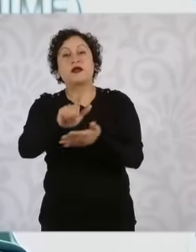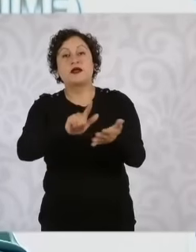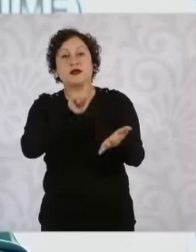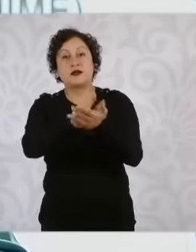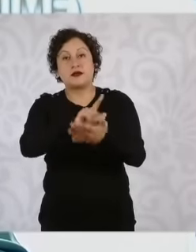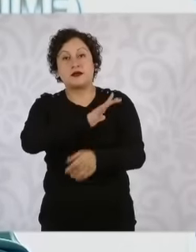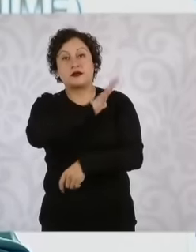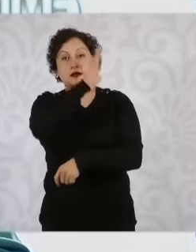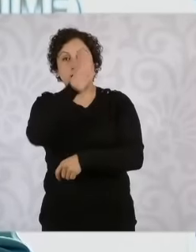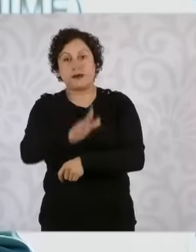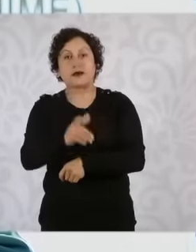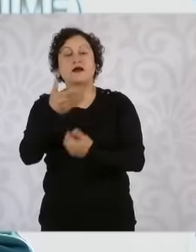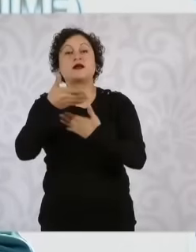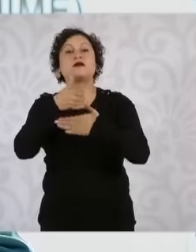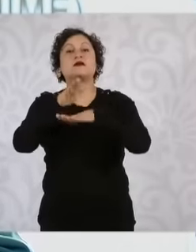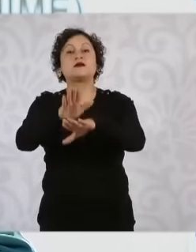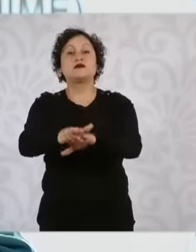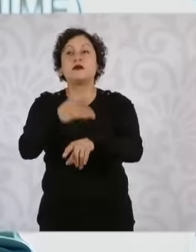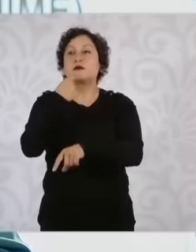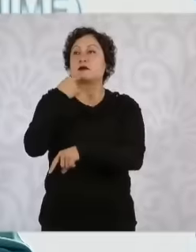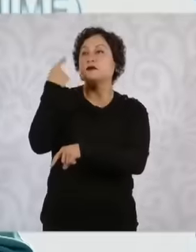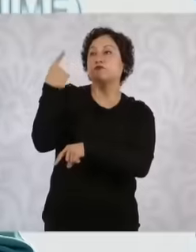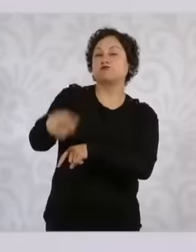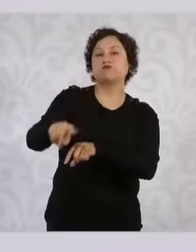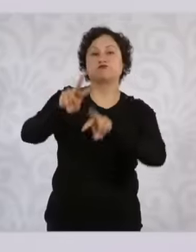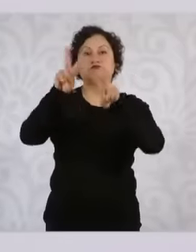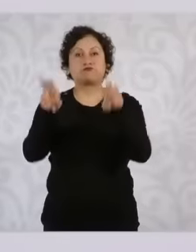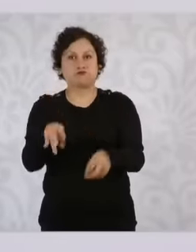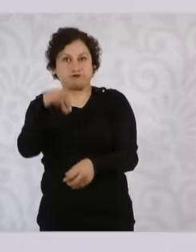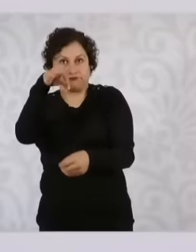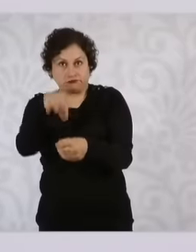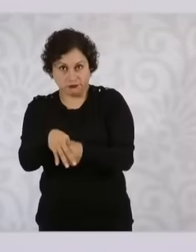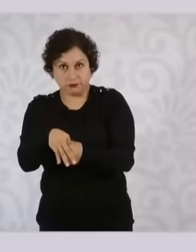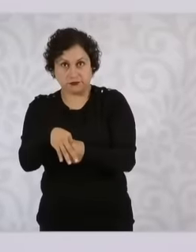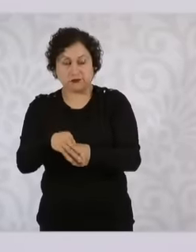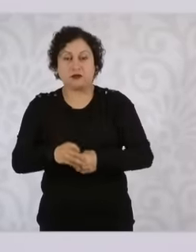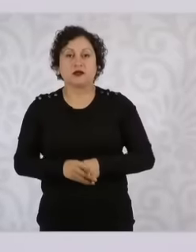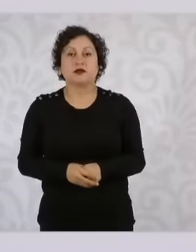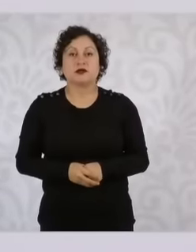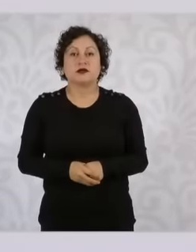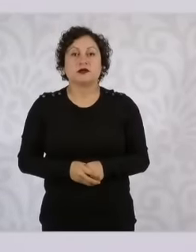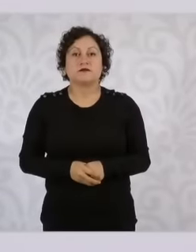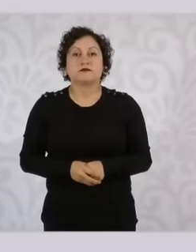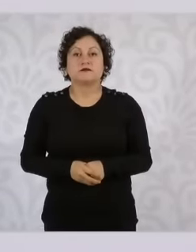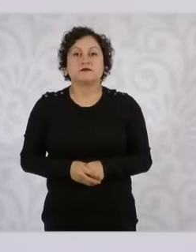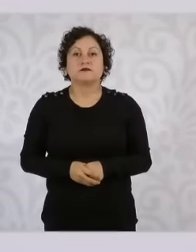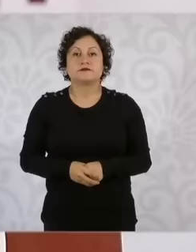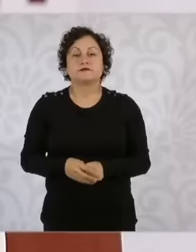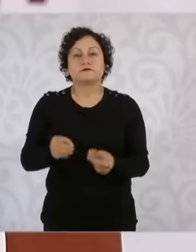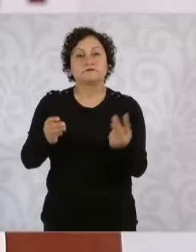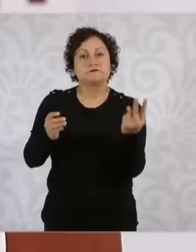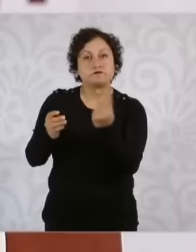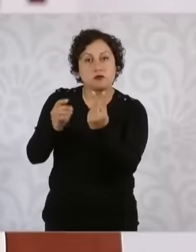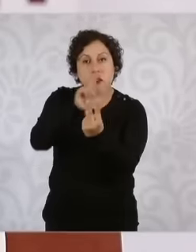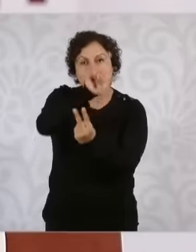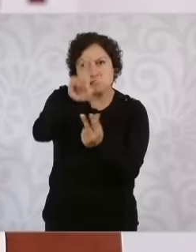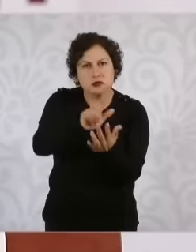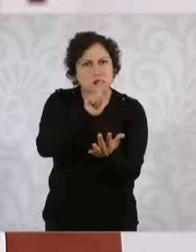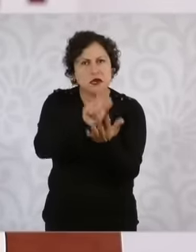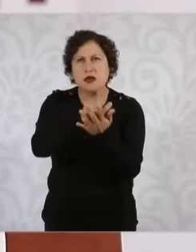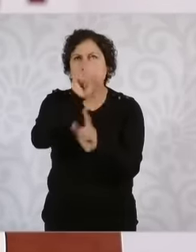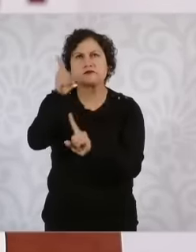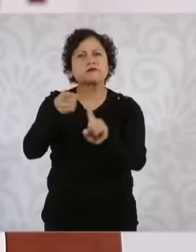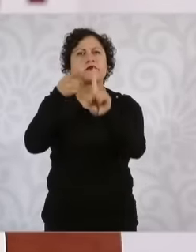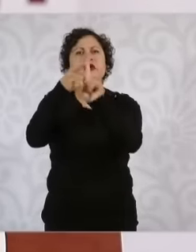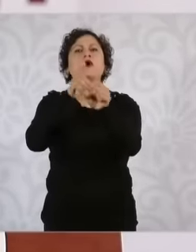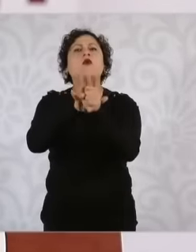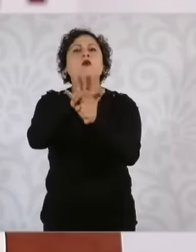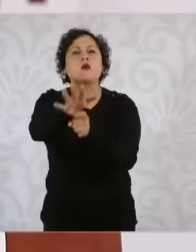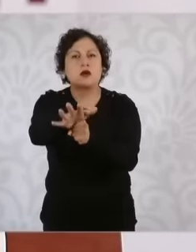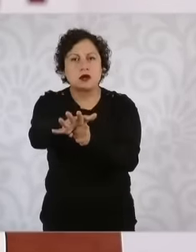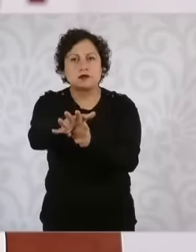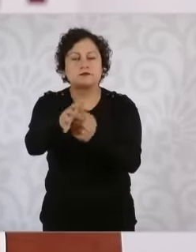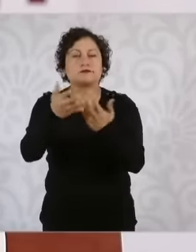in electoral matters that has the objective of making clearer or detailing what is not included in the